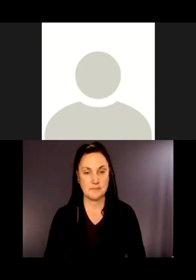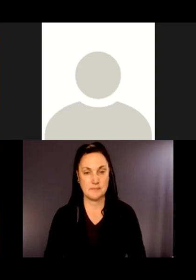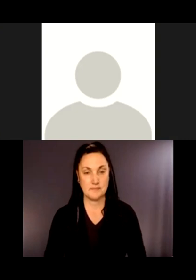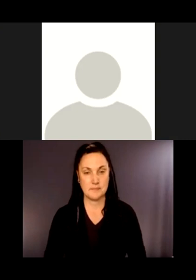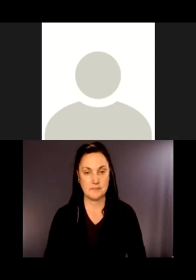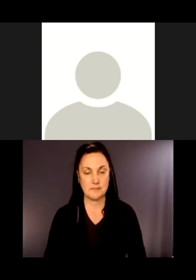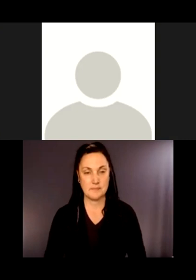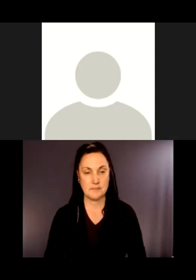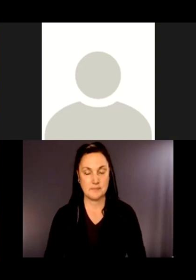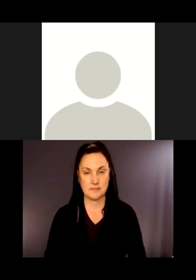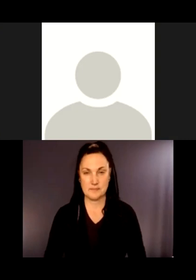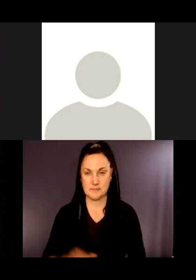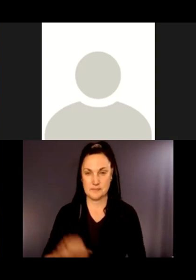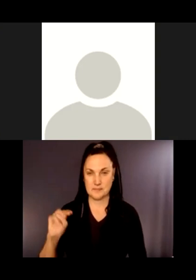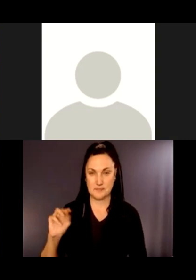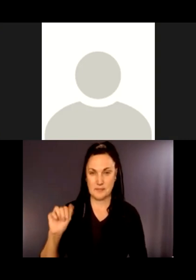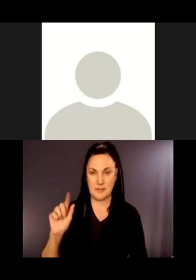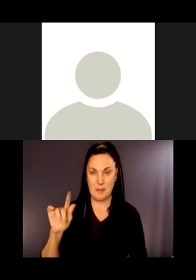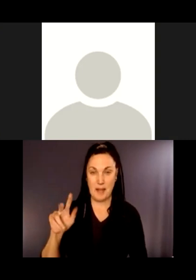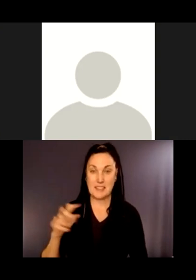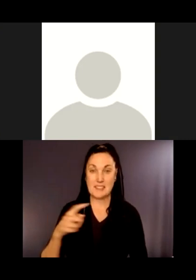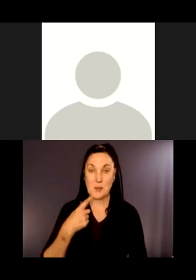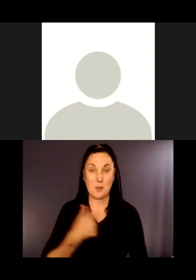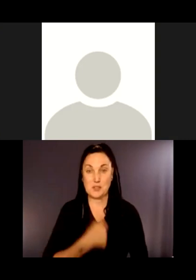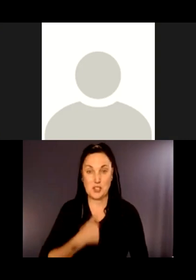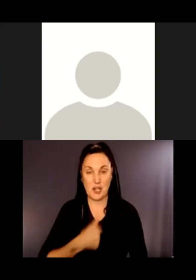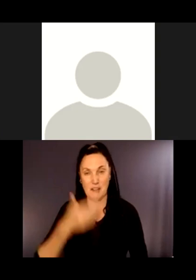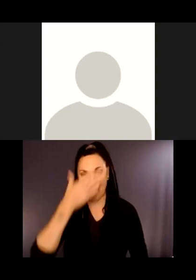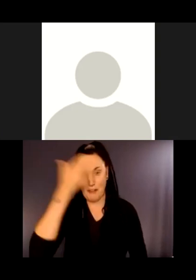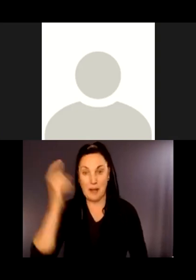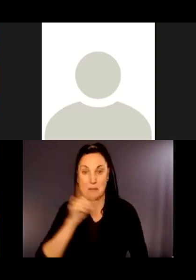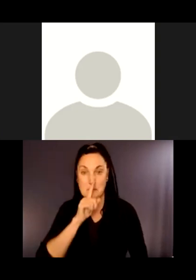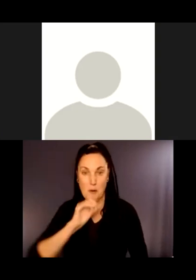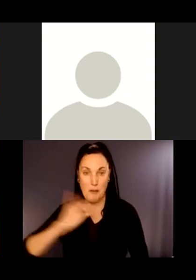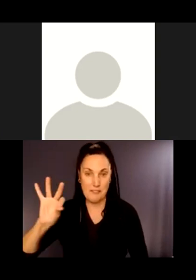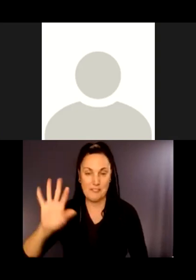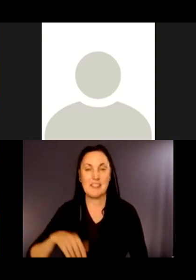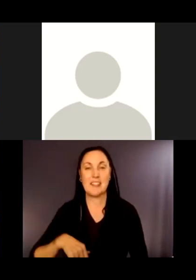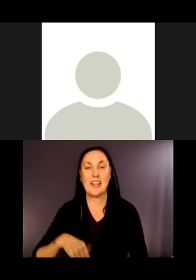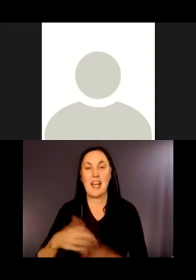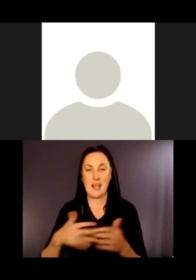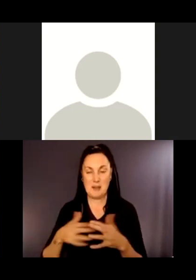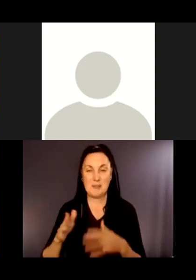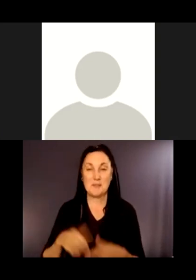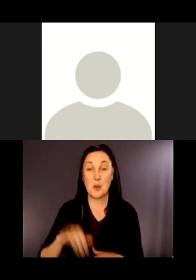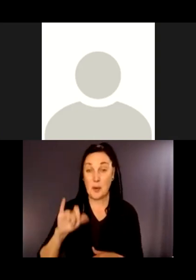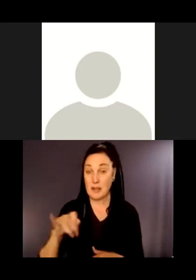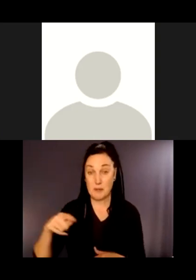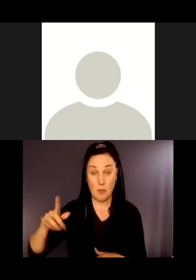Sorry, I think I might have been muted. Hello, this is Madeleine speaking again. If you haven't been to the Coal Creek trail before, you might be